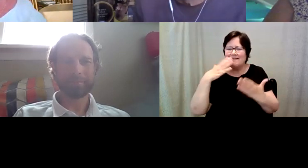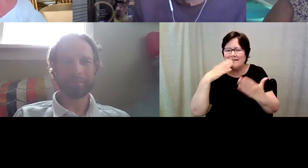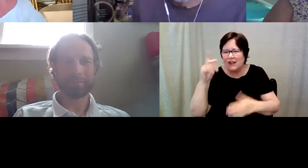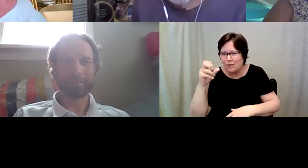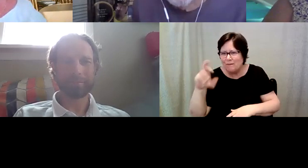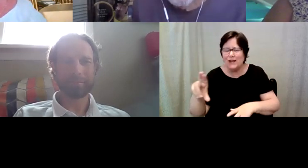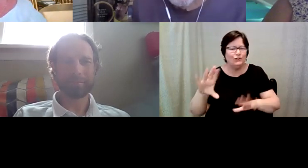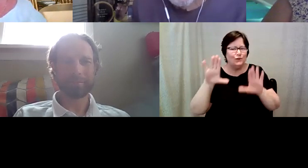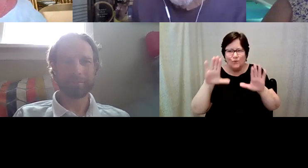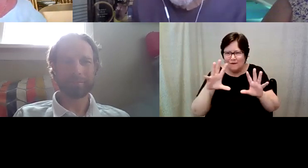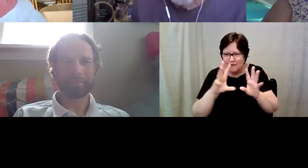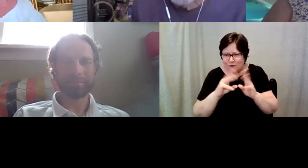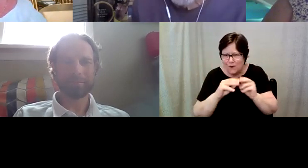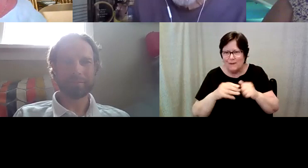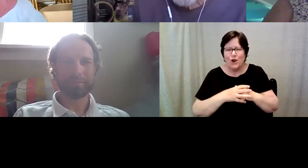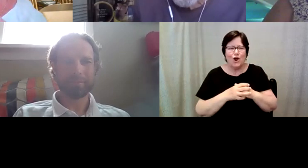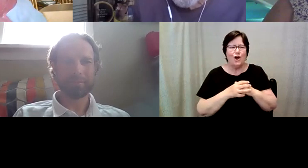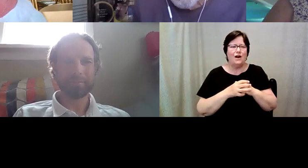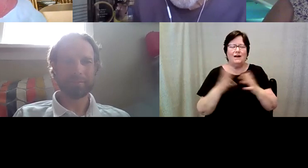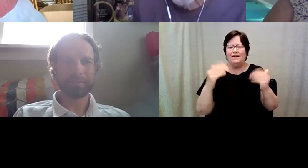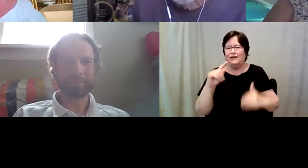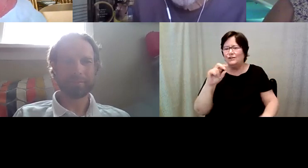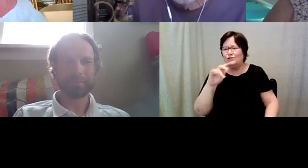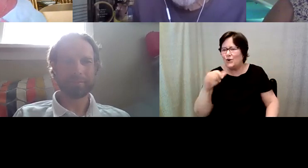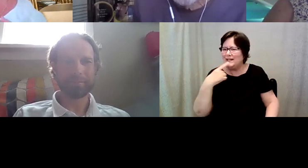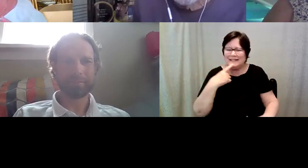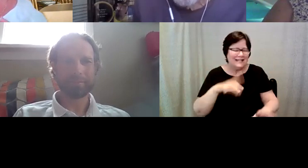Kelly Redder: yeah and you know Tony was fantastic and.